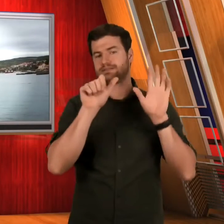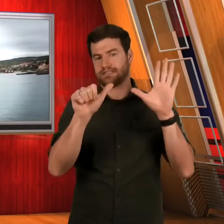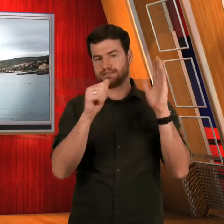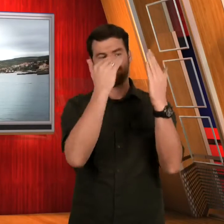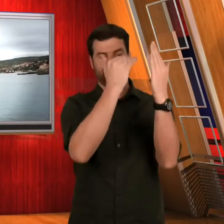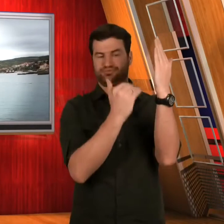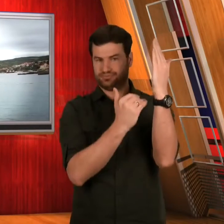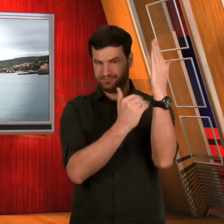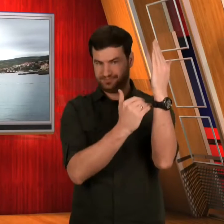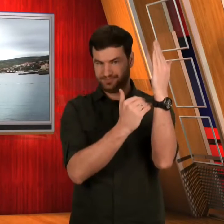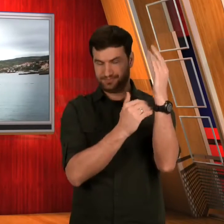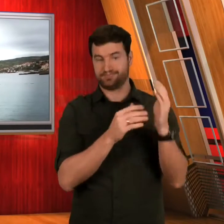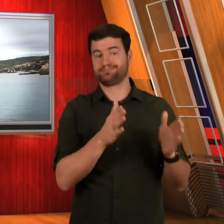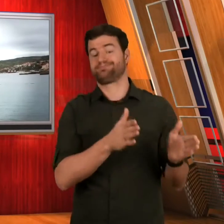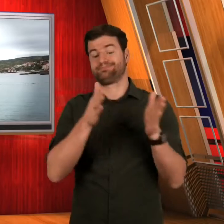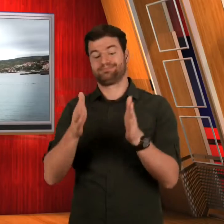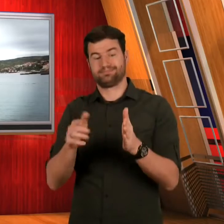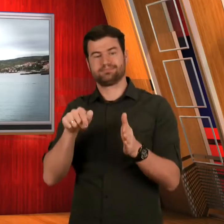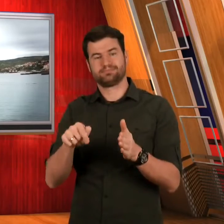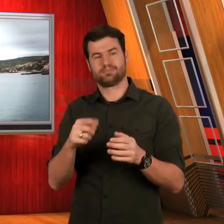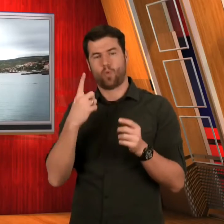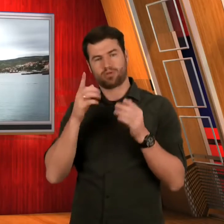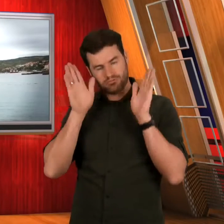Super Combined Slalom -- 16th place,